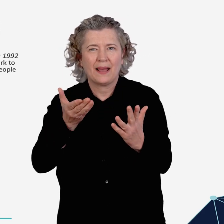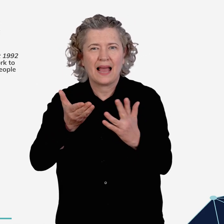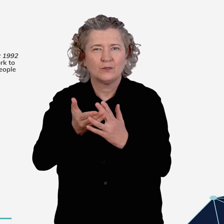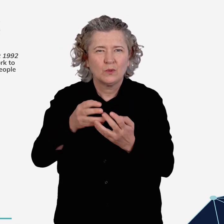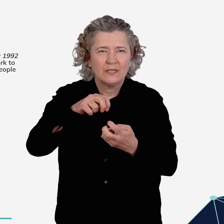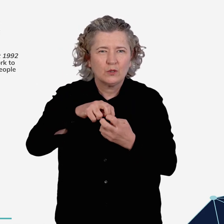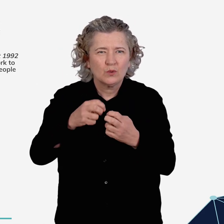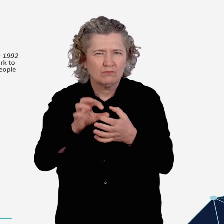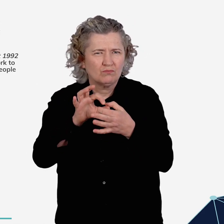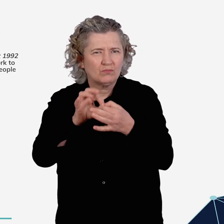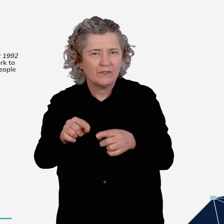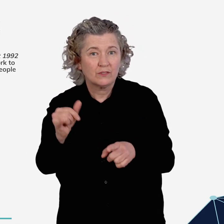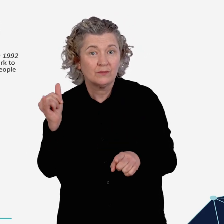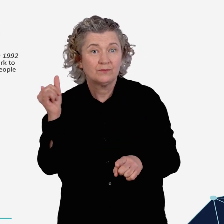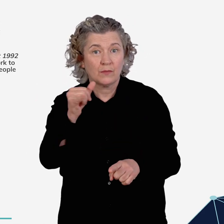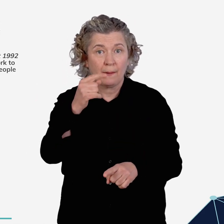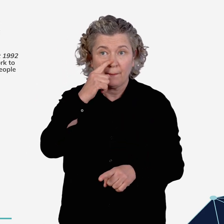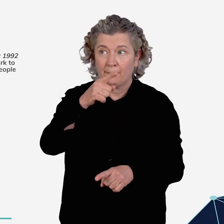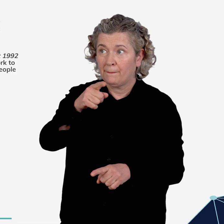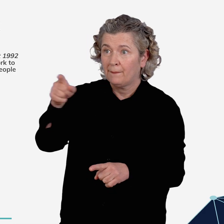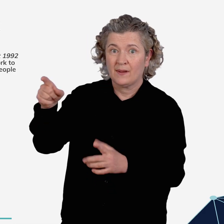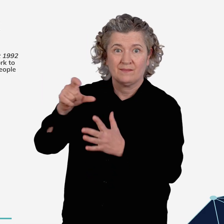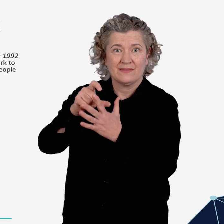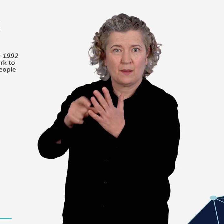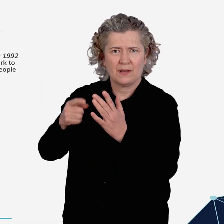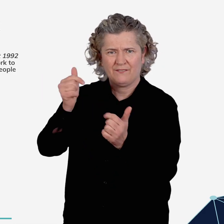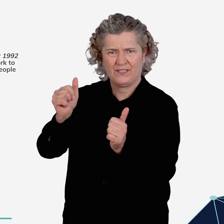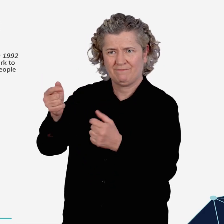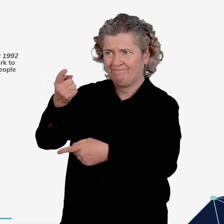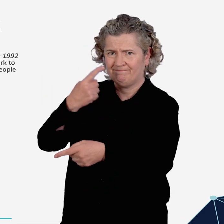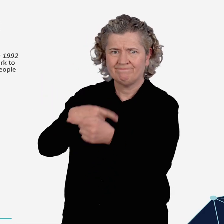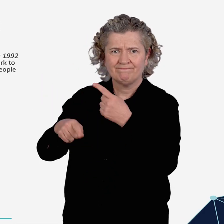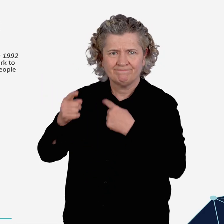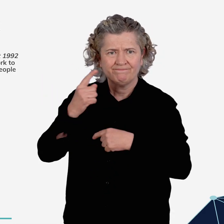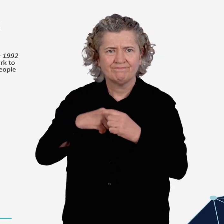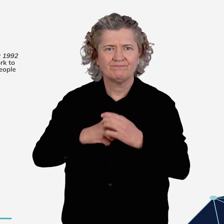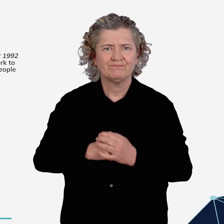of the accessibility issues relating to aviation identified by people with disability.